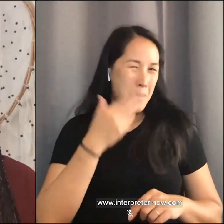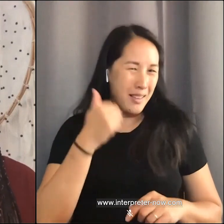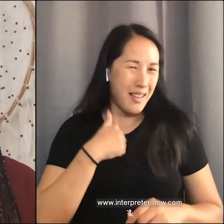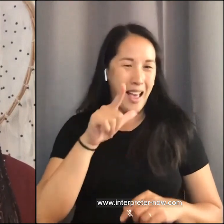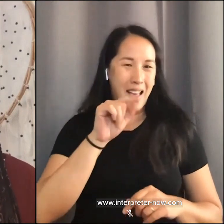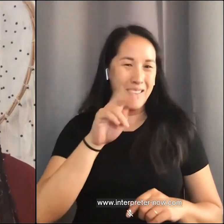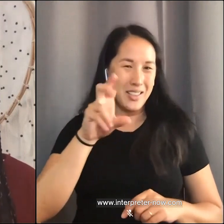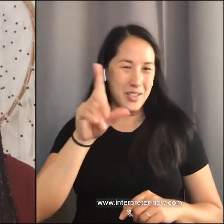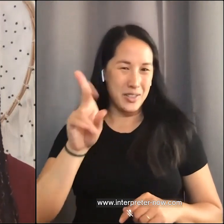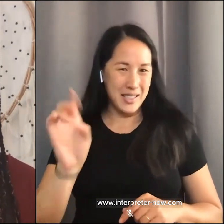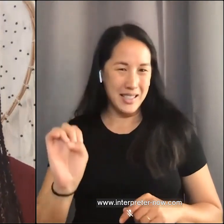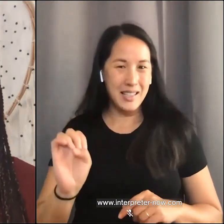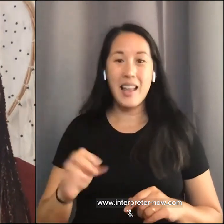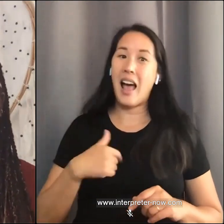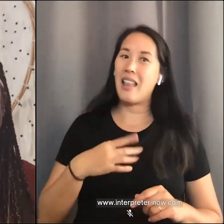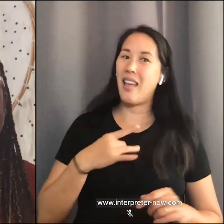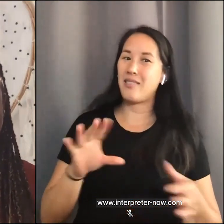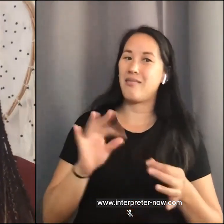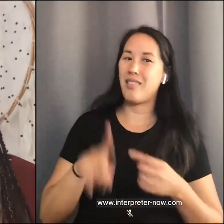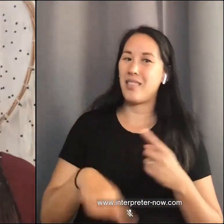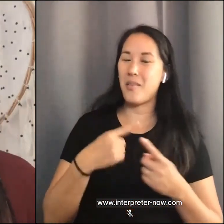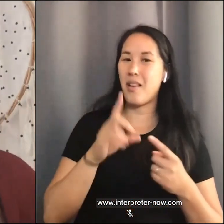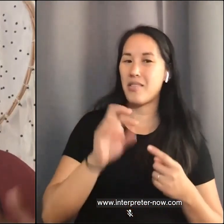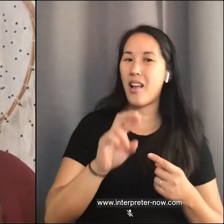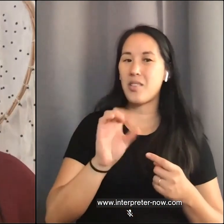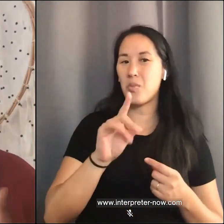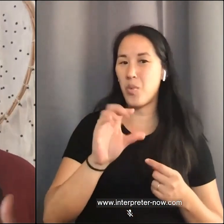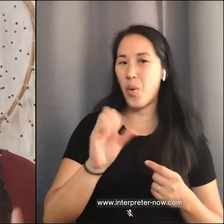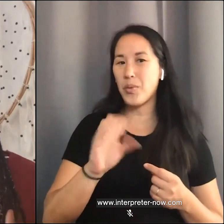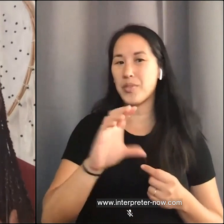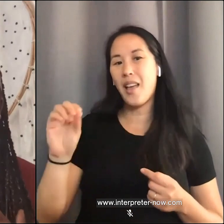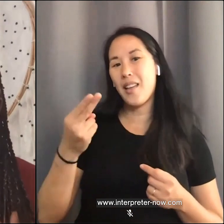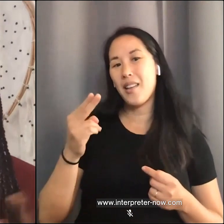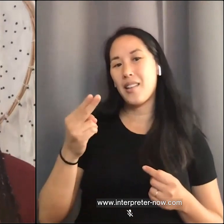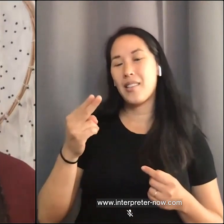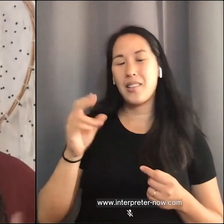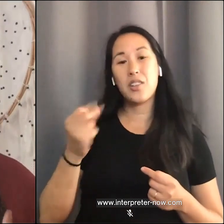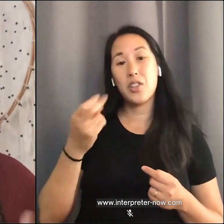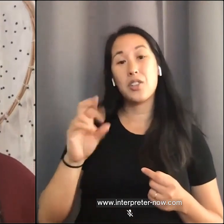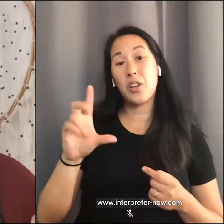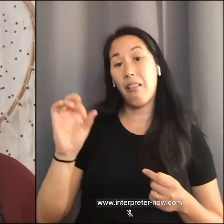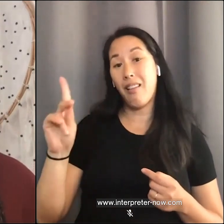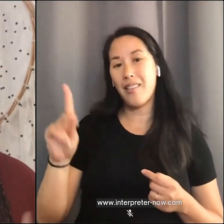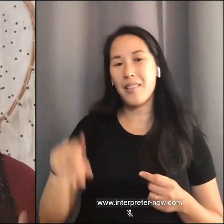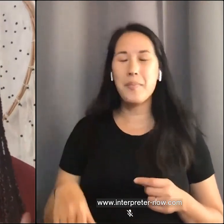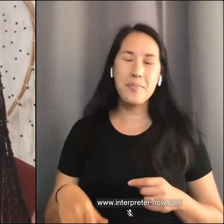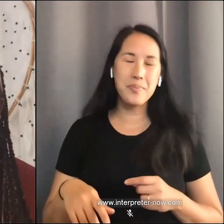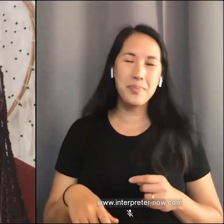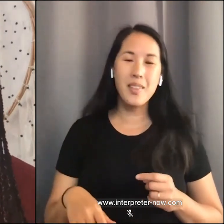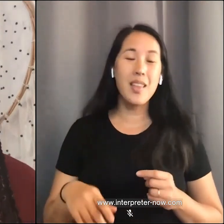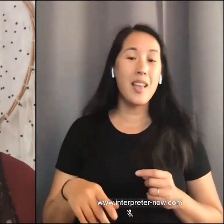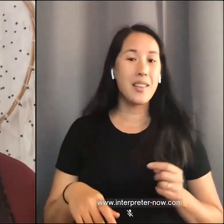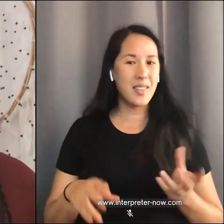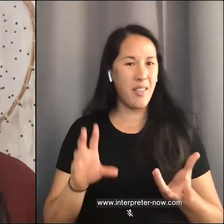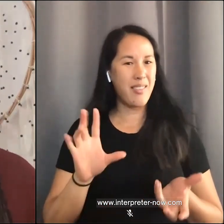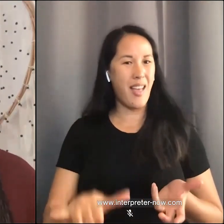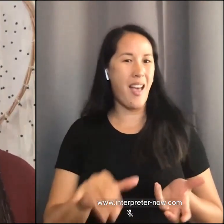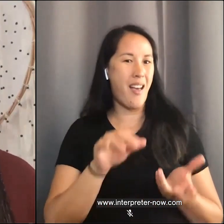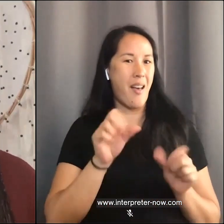Holmes and Sherlock. If anyone has that combination, the ability to contrast or contradict, it's